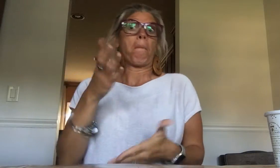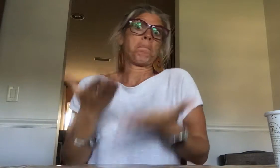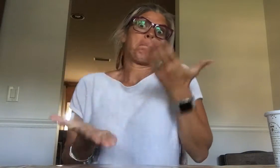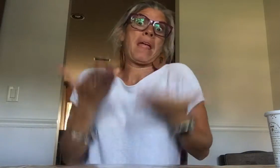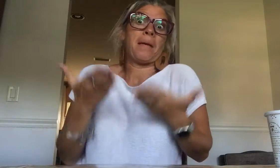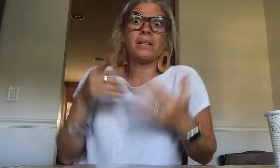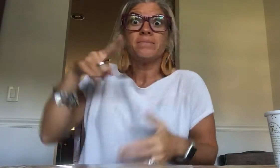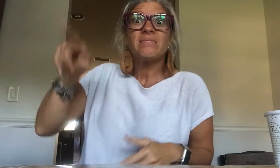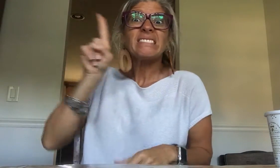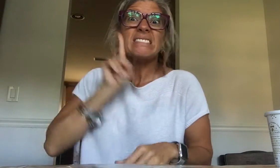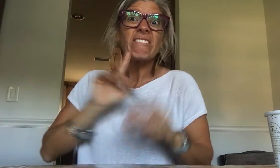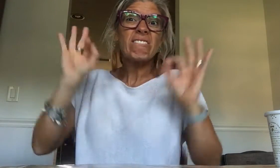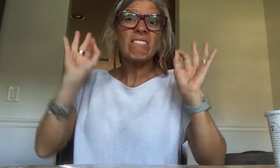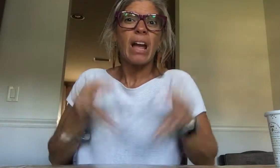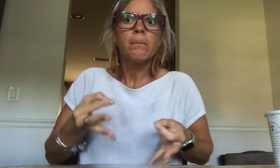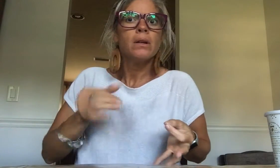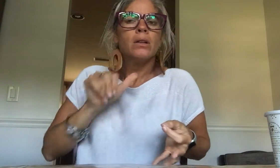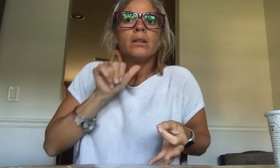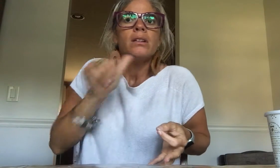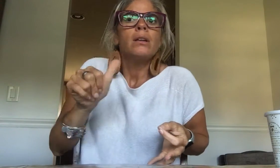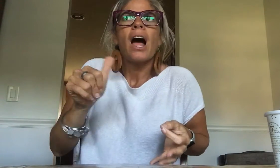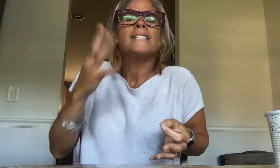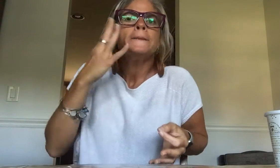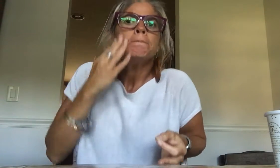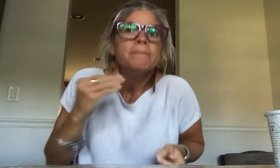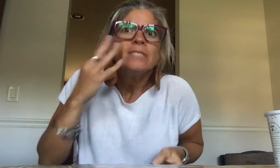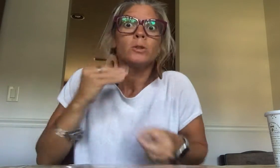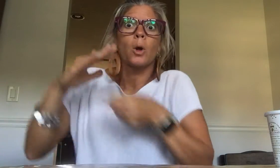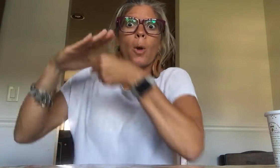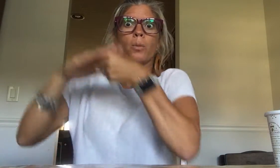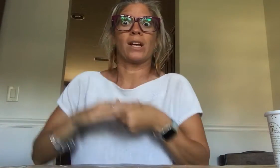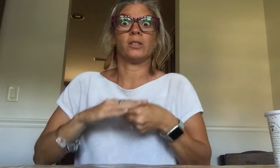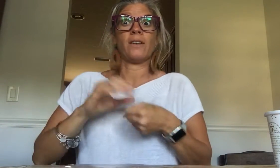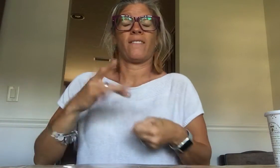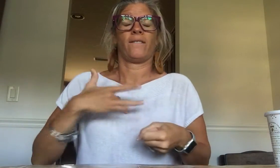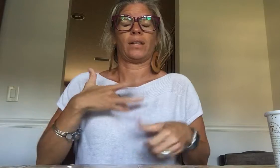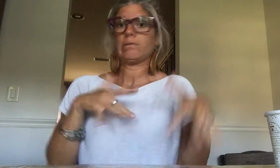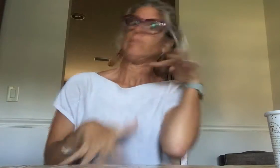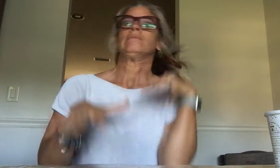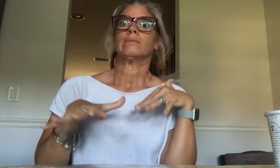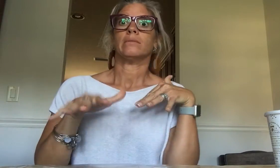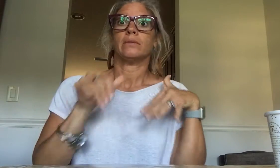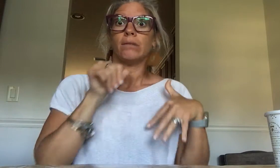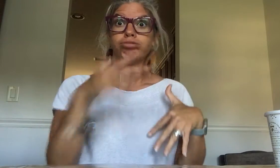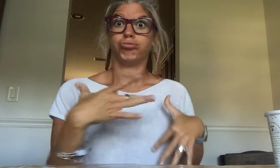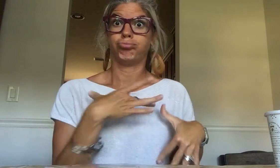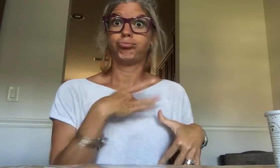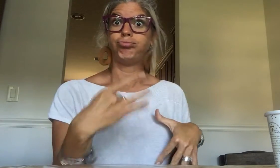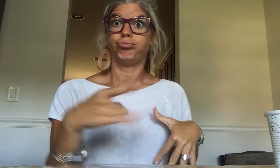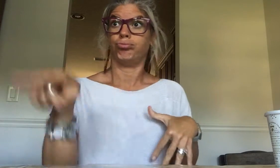Or even some come from a Deaf family and never truly experienced oppression That class would be jarring!